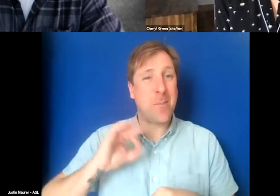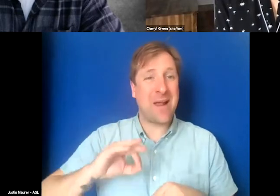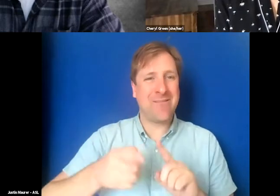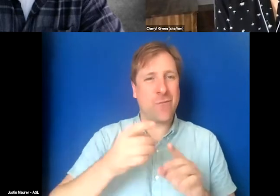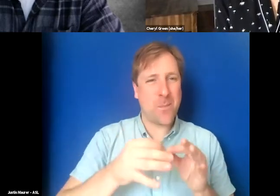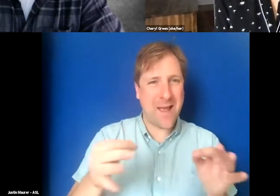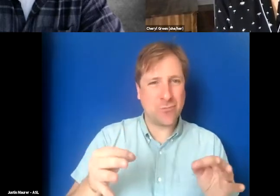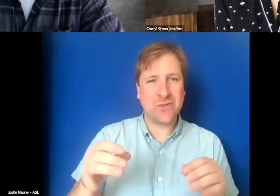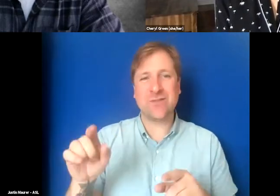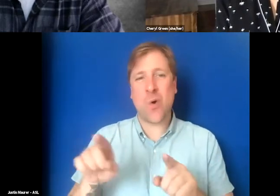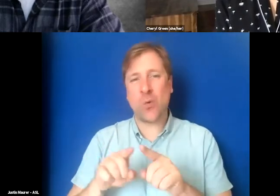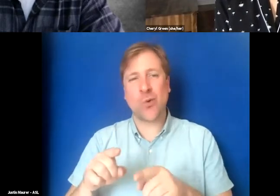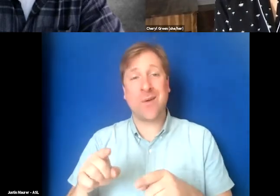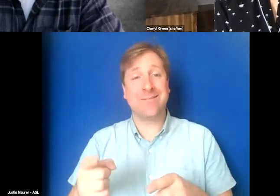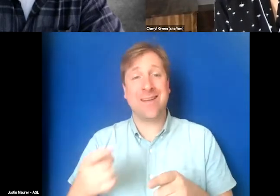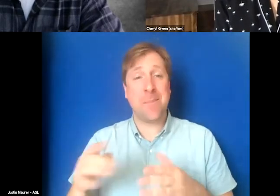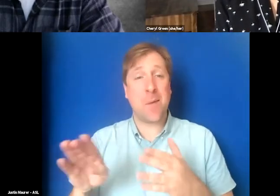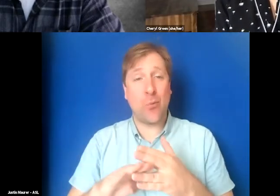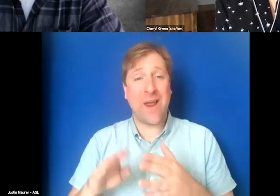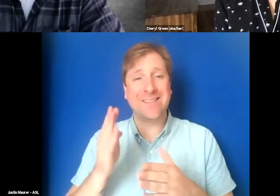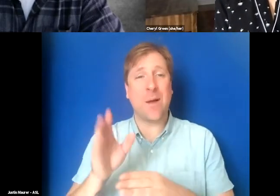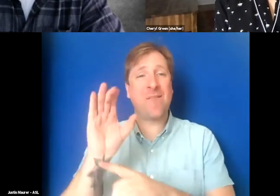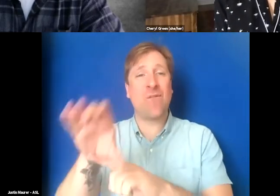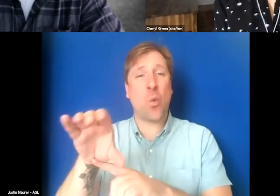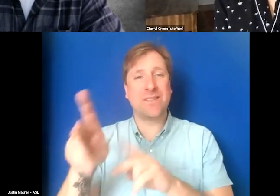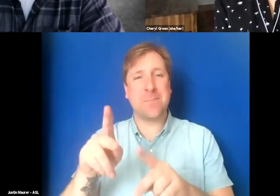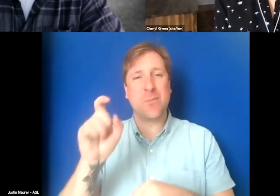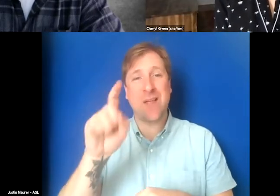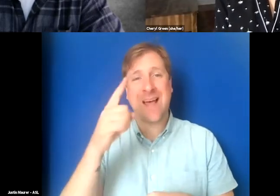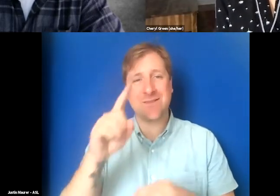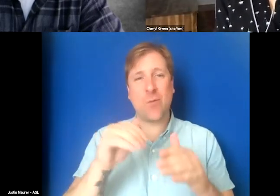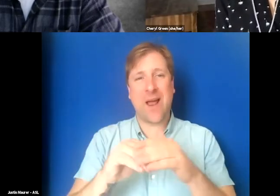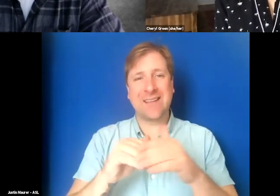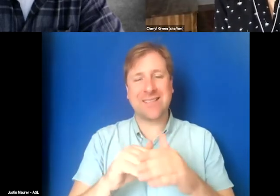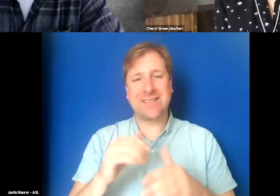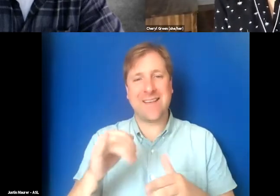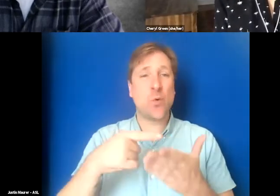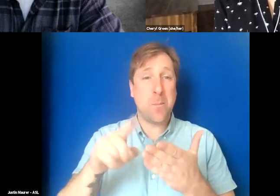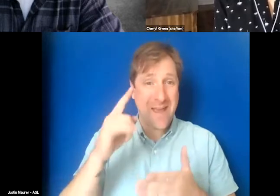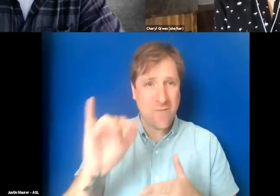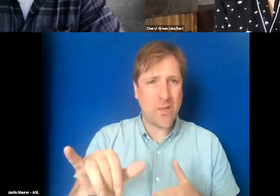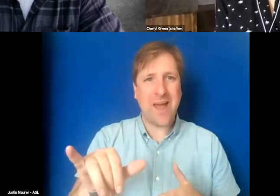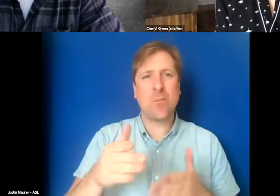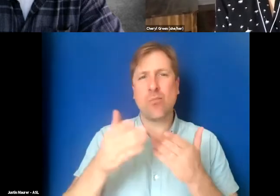Also, give me a break. Stop forcing people to ask for access. If you paid for it, just provide it.